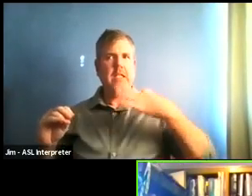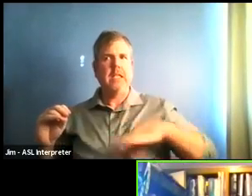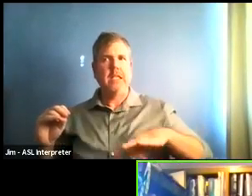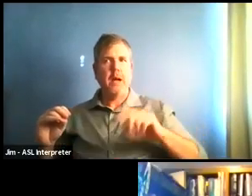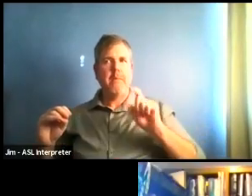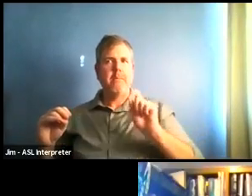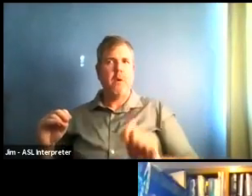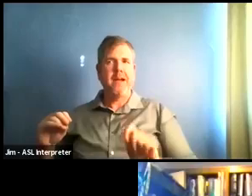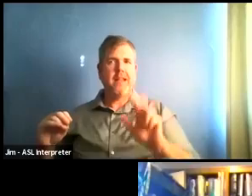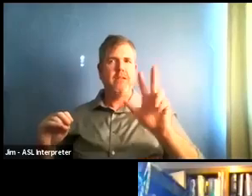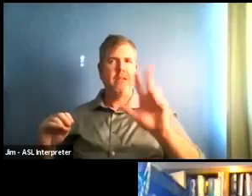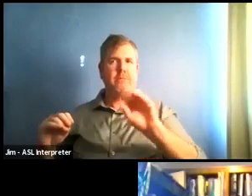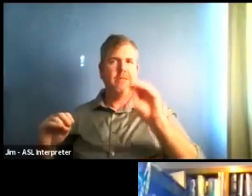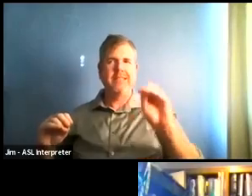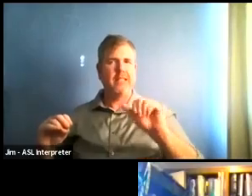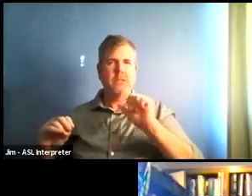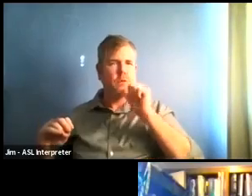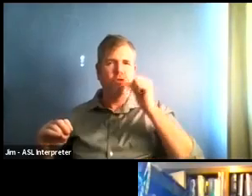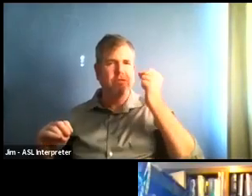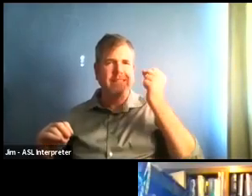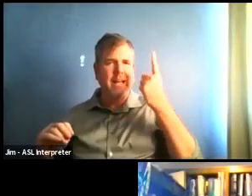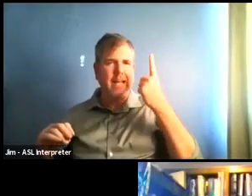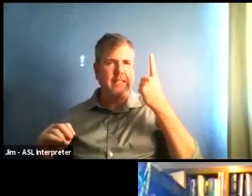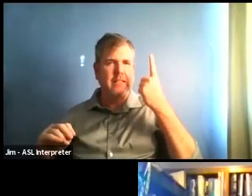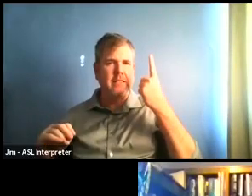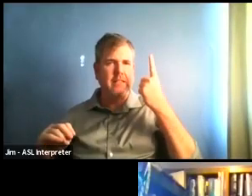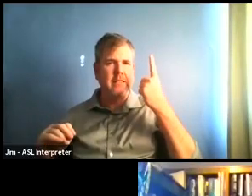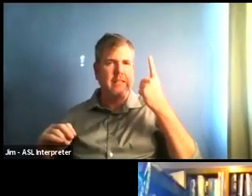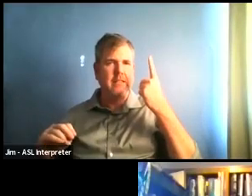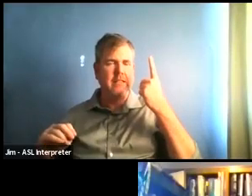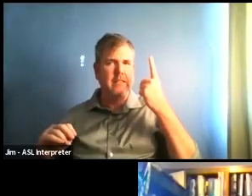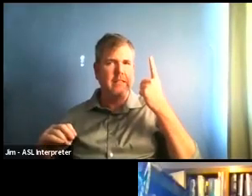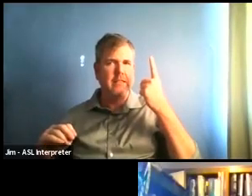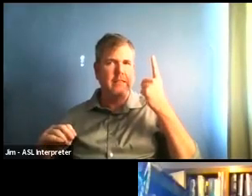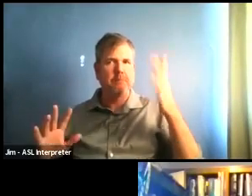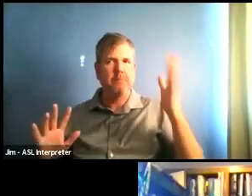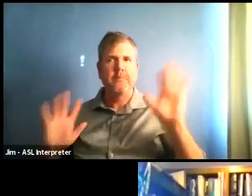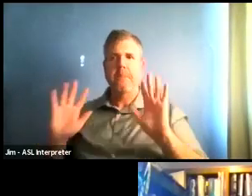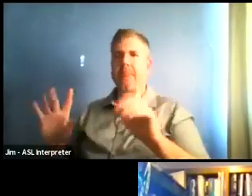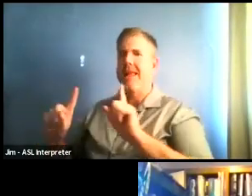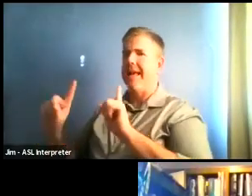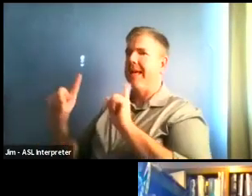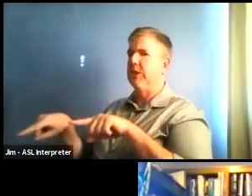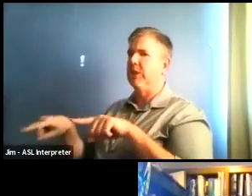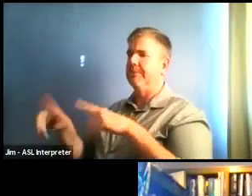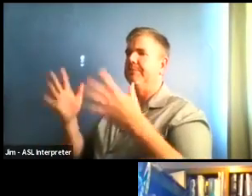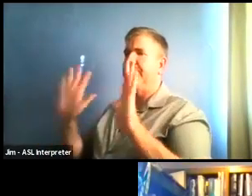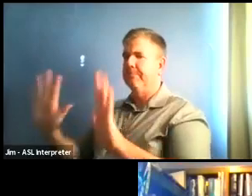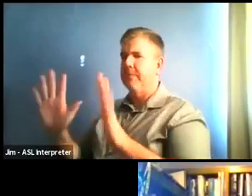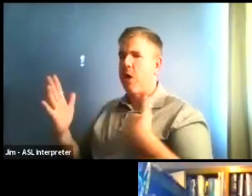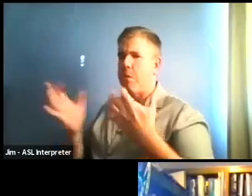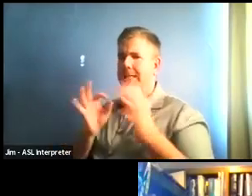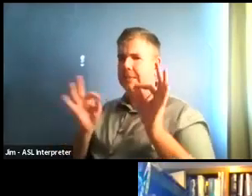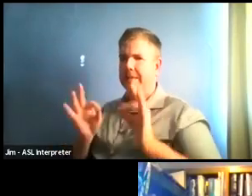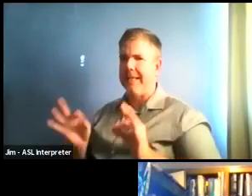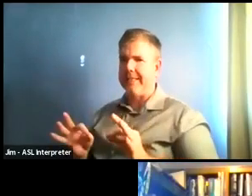Yeah. So actually our as of today, the test positivity percentage is four point four percent